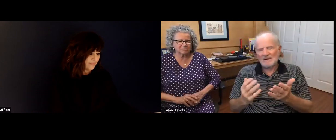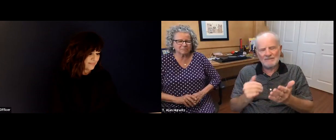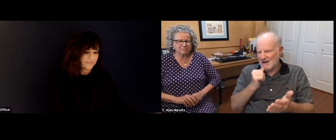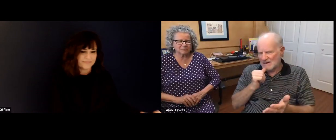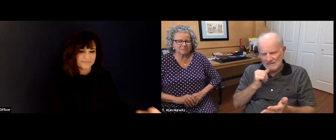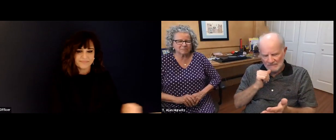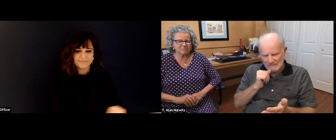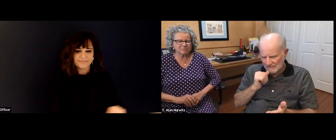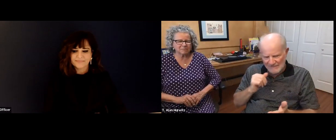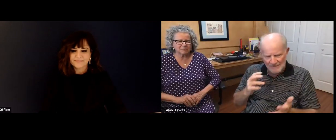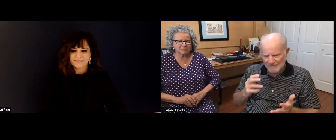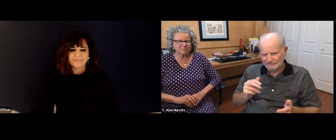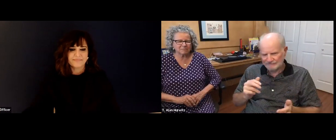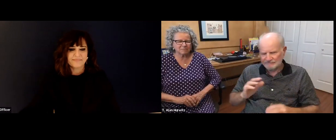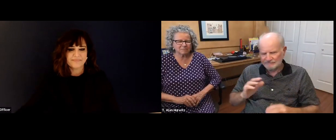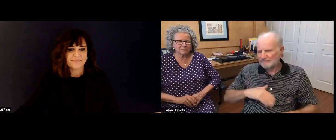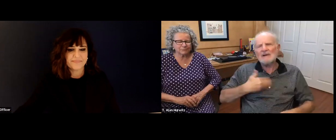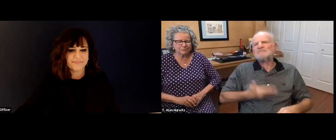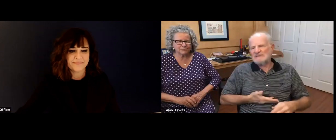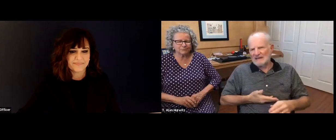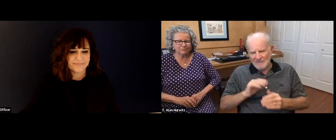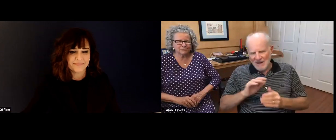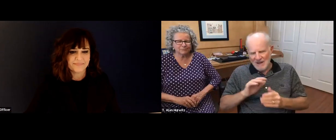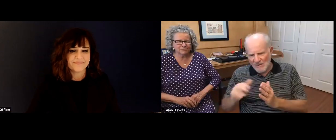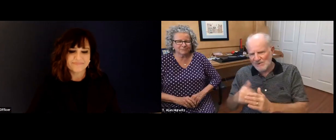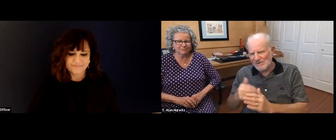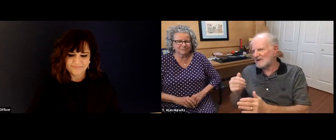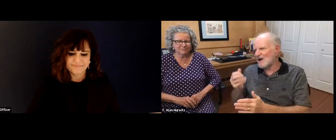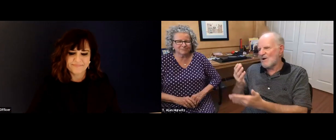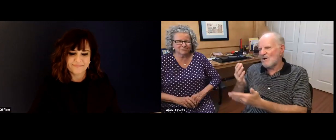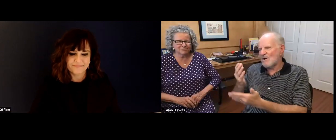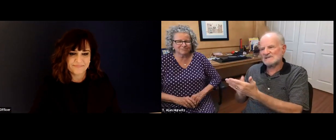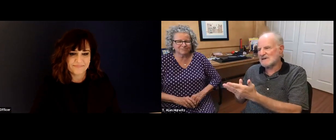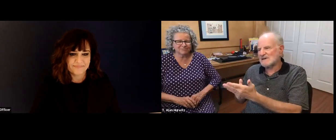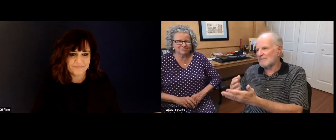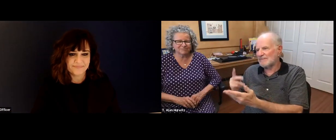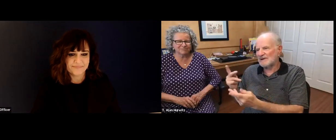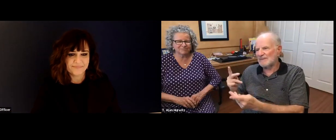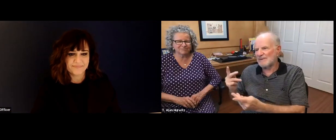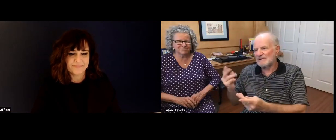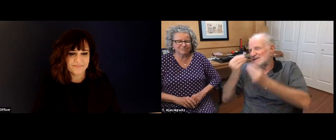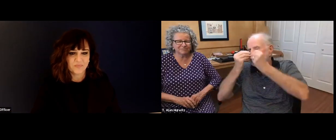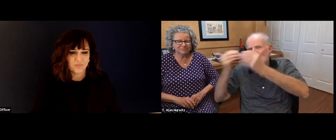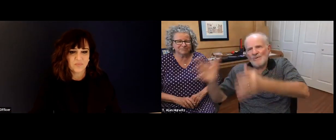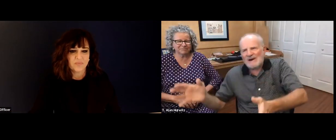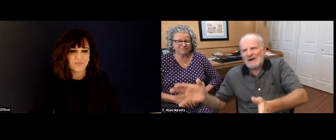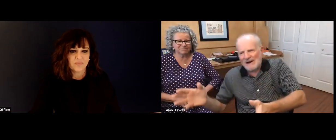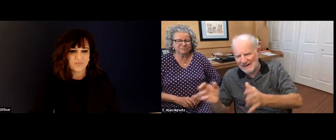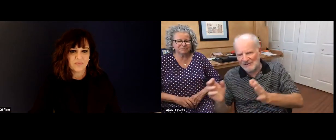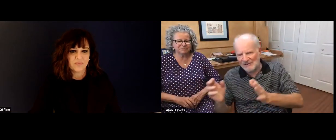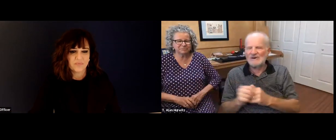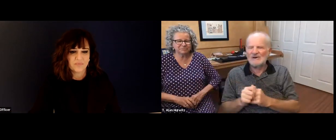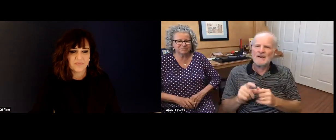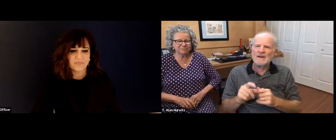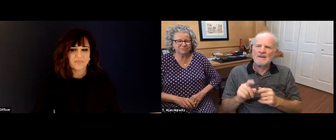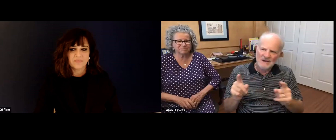that decision is not going to make everybody happy. Some people will be happy, some people won't be that's also part